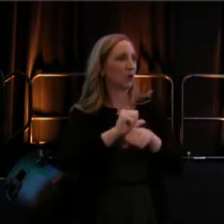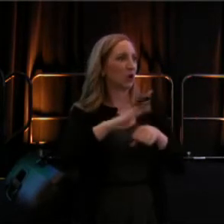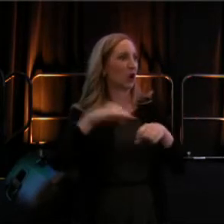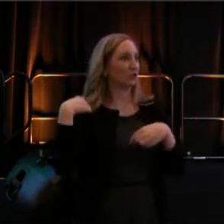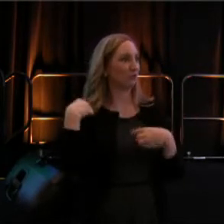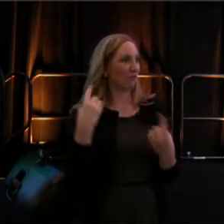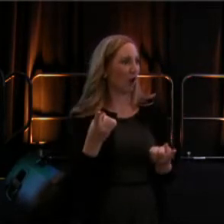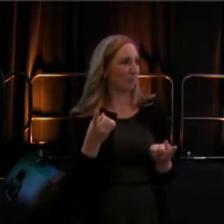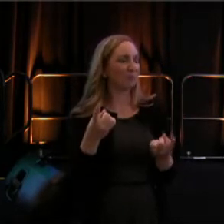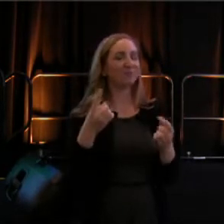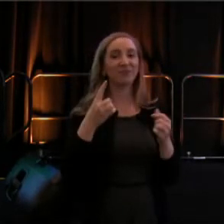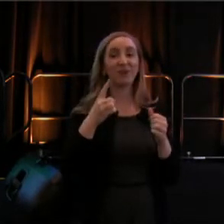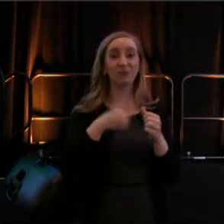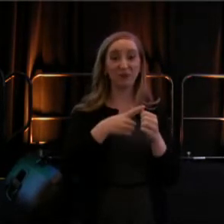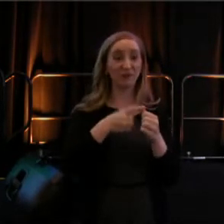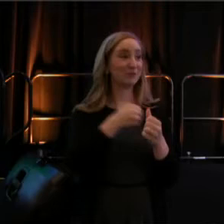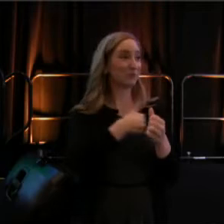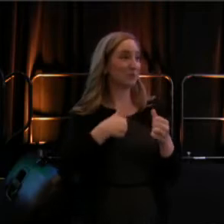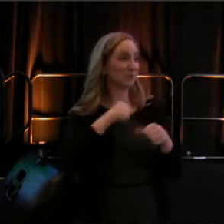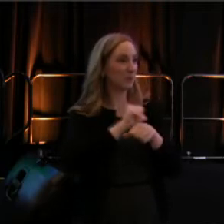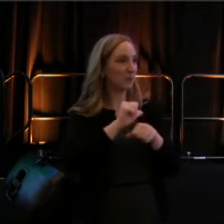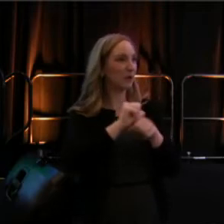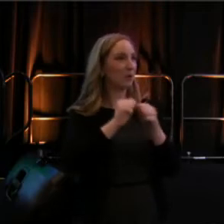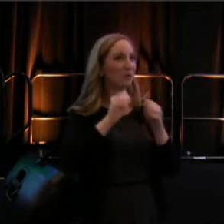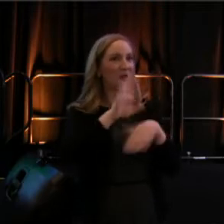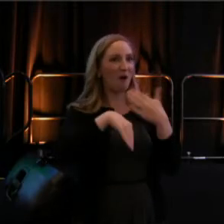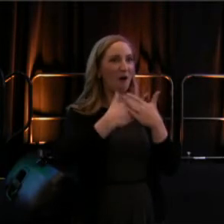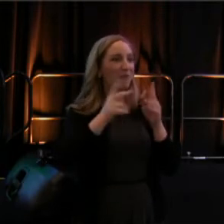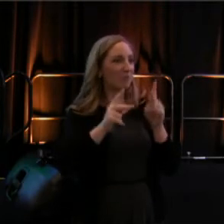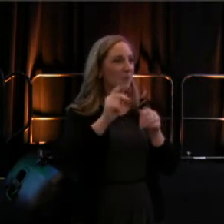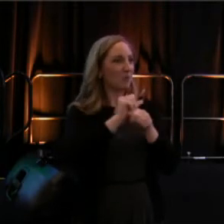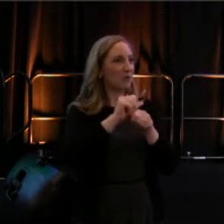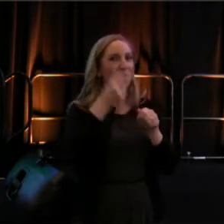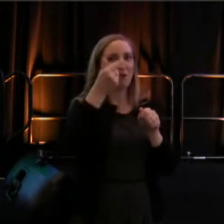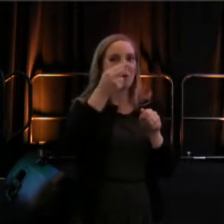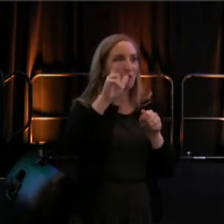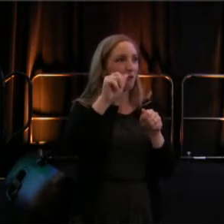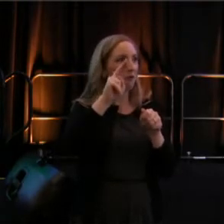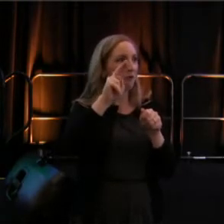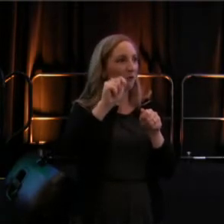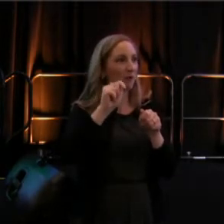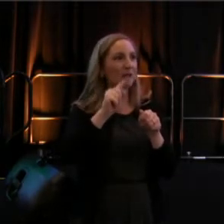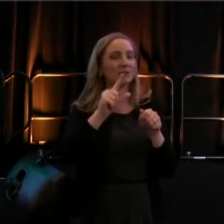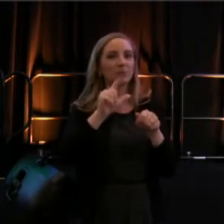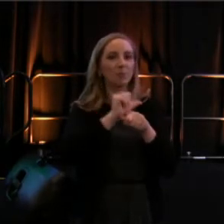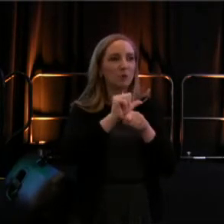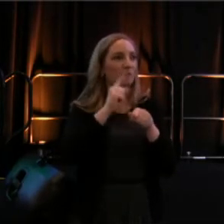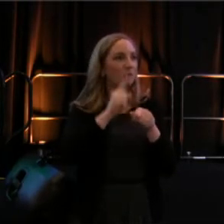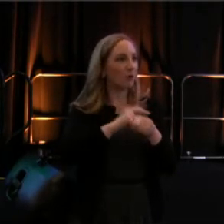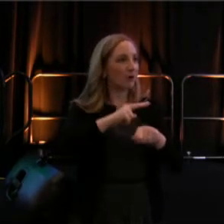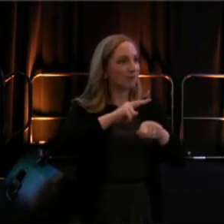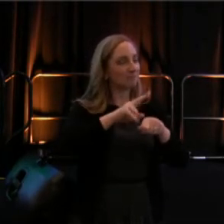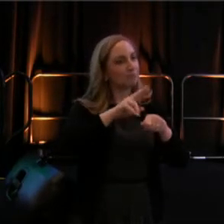First of all, our grantees have been meeting for networking and professional development opportunity since Sunday.